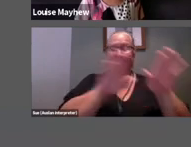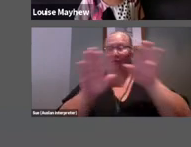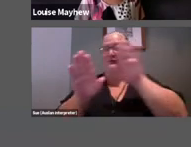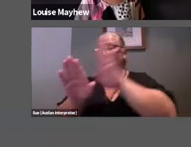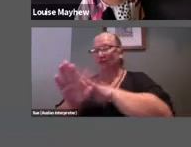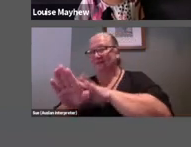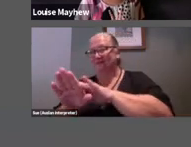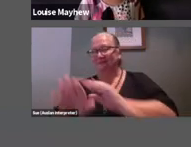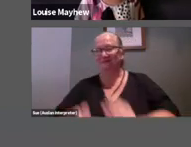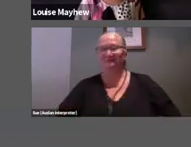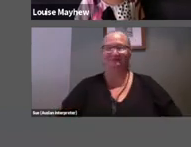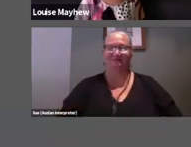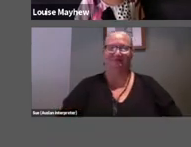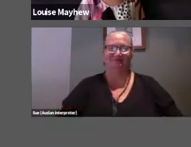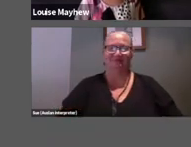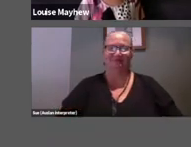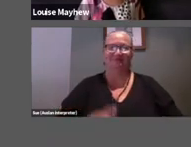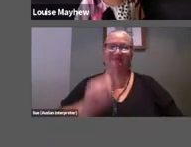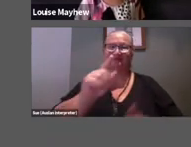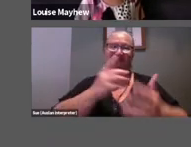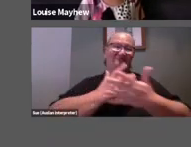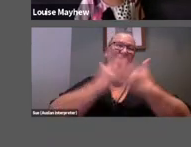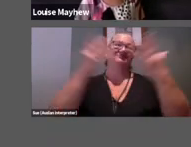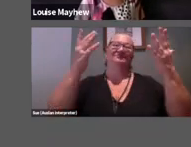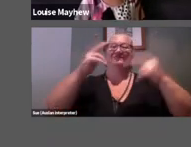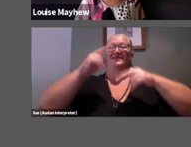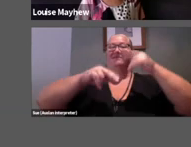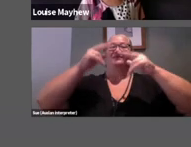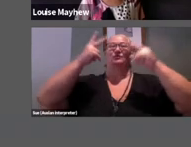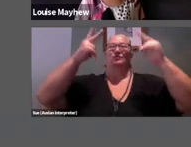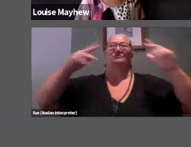This is a huge two story slippery dip temporarily